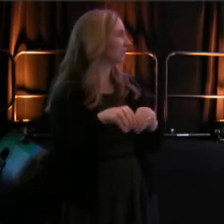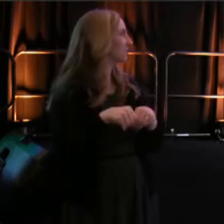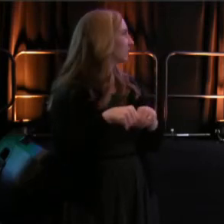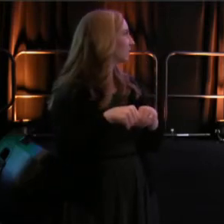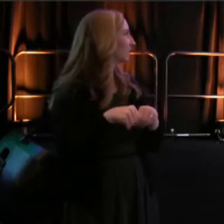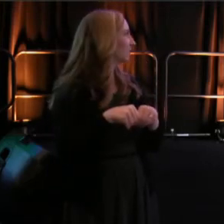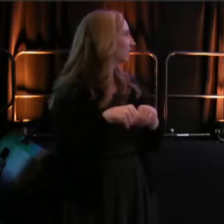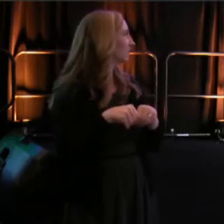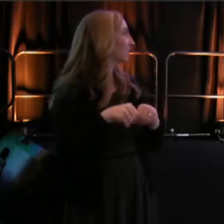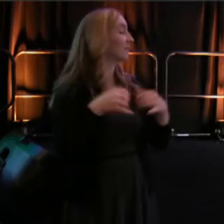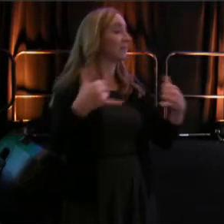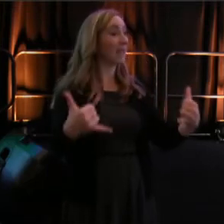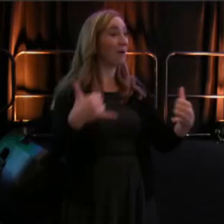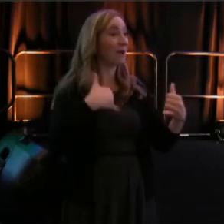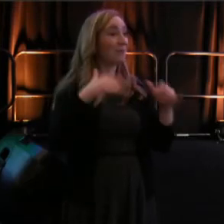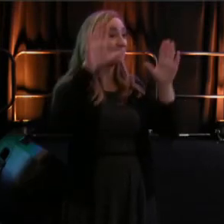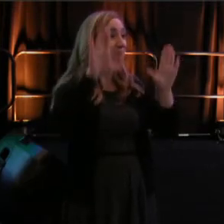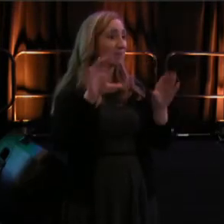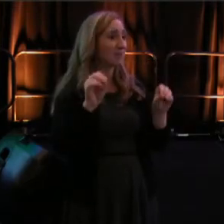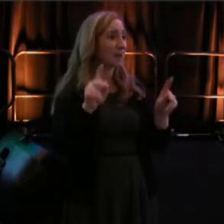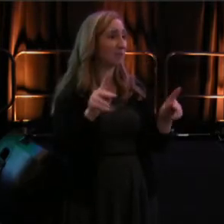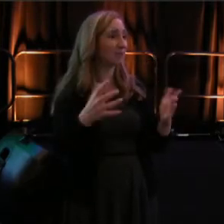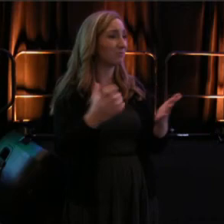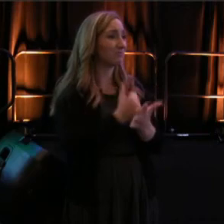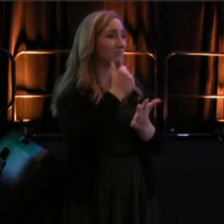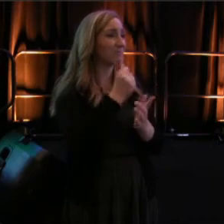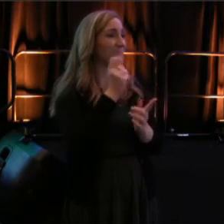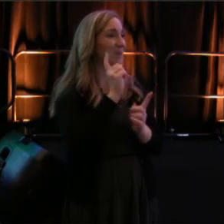to go and celebrate together, at arena stage.